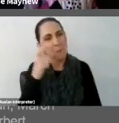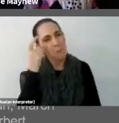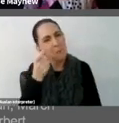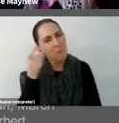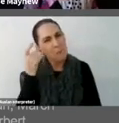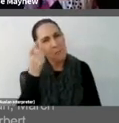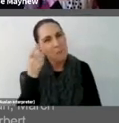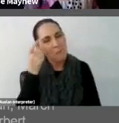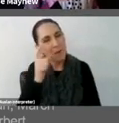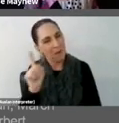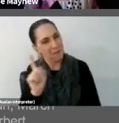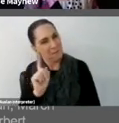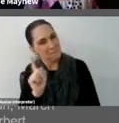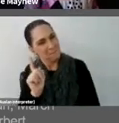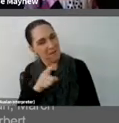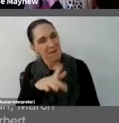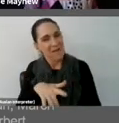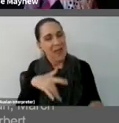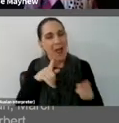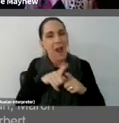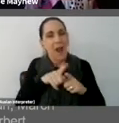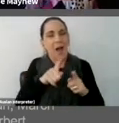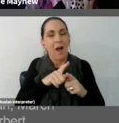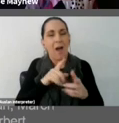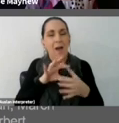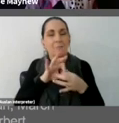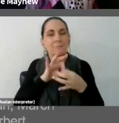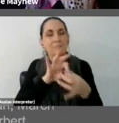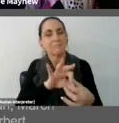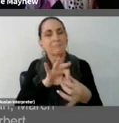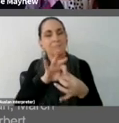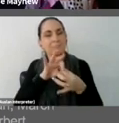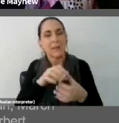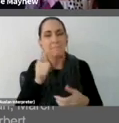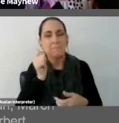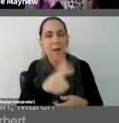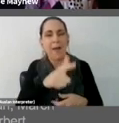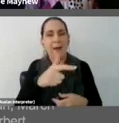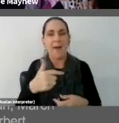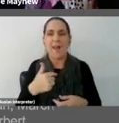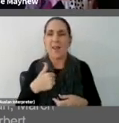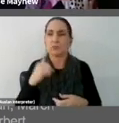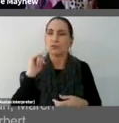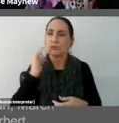feeling of nostalgia and jealousy for a place that I haven't been, and a group